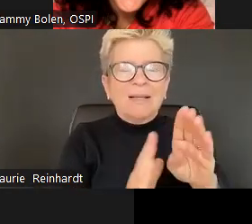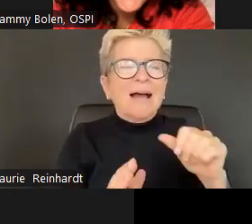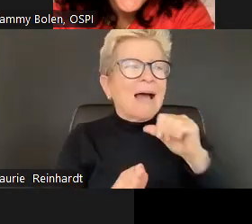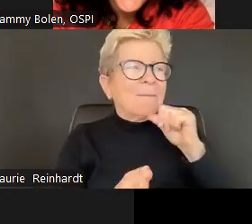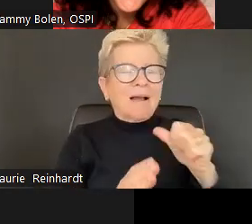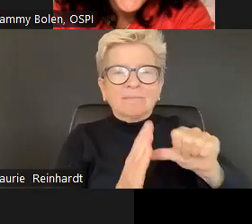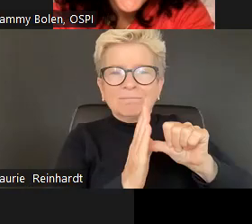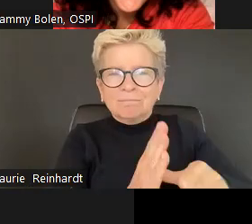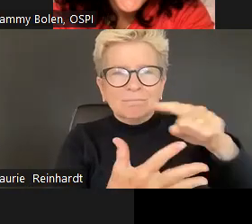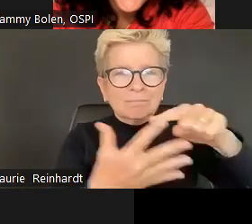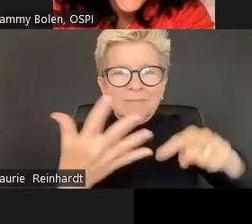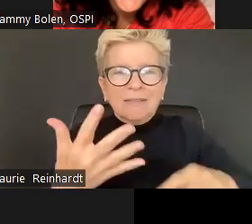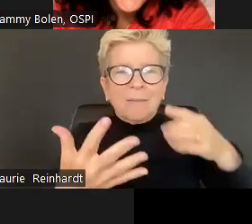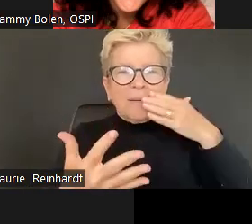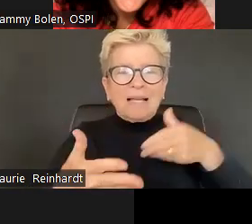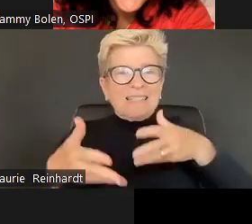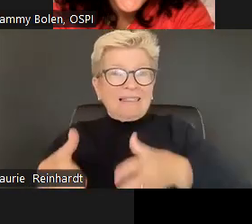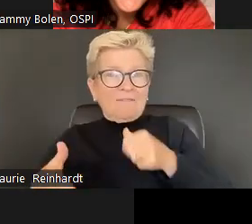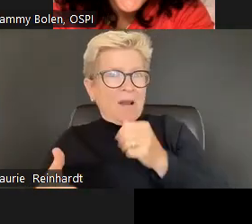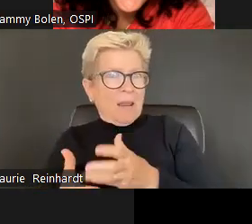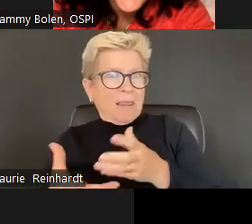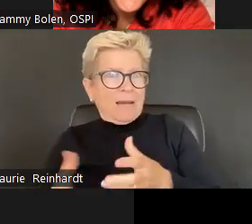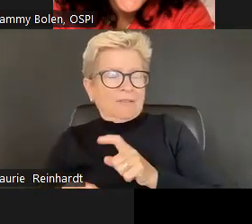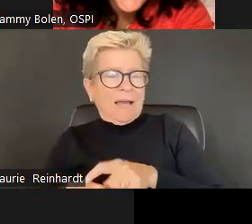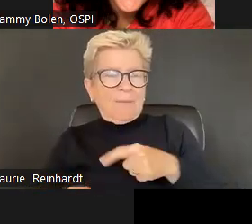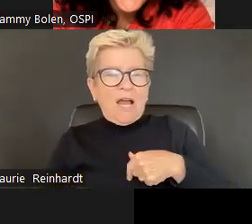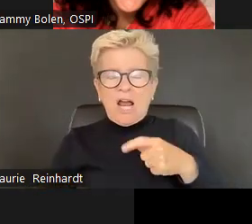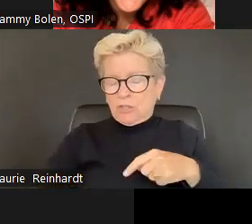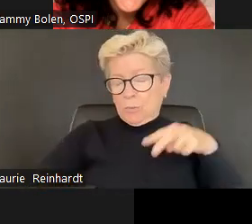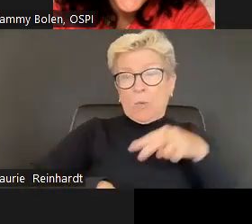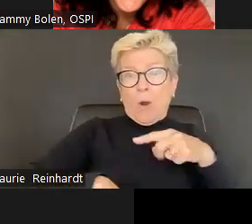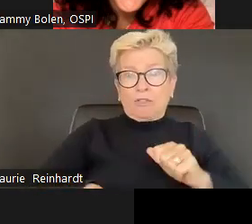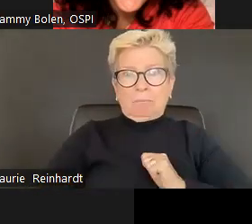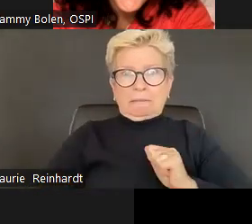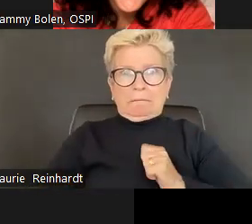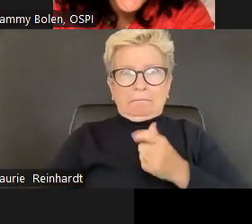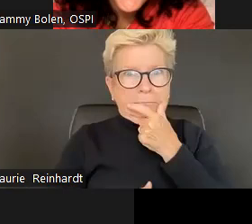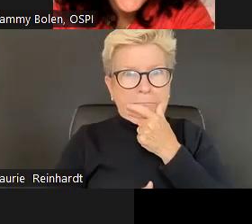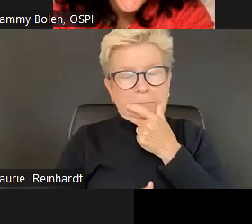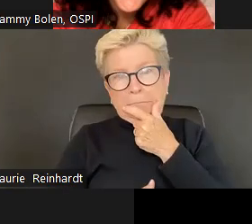Are these 10 educator practices that promote social emotional and economic development? I'm not going to spend a ton of time.